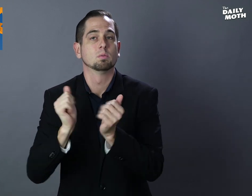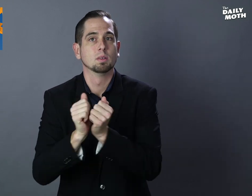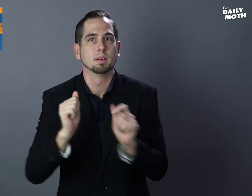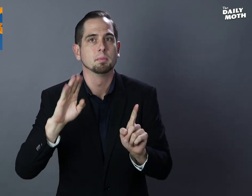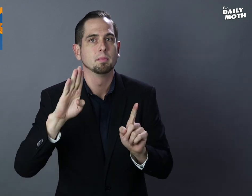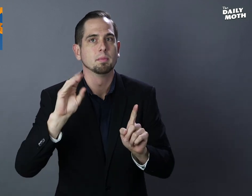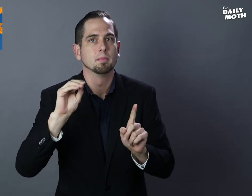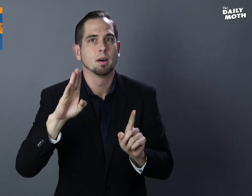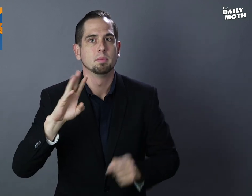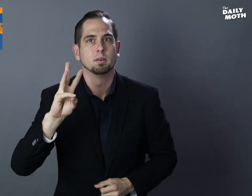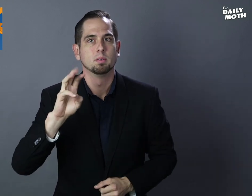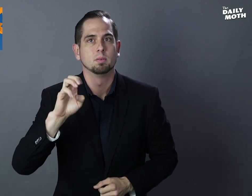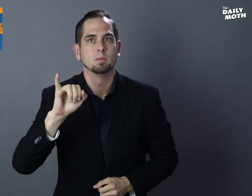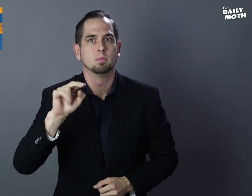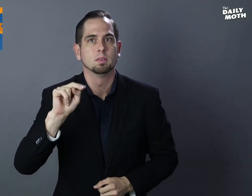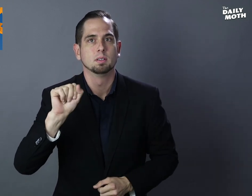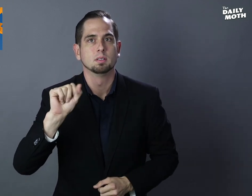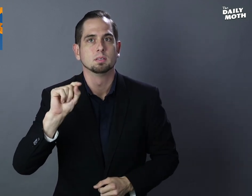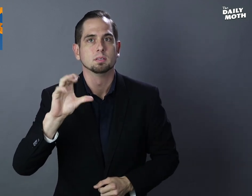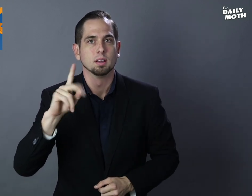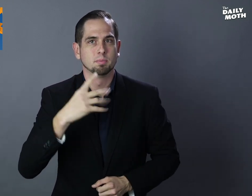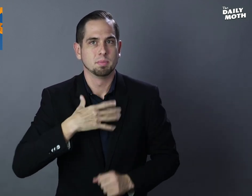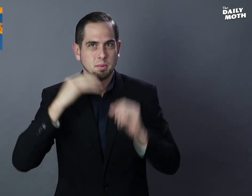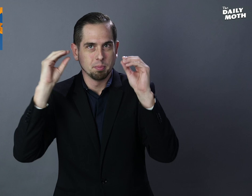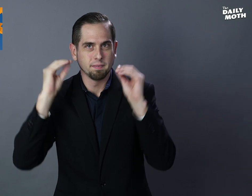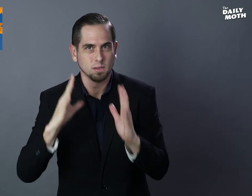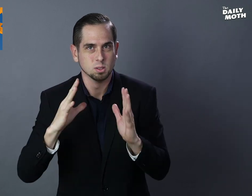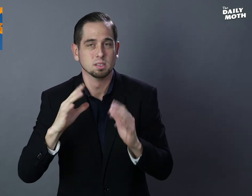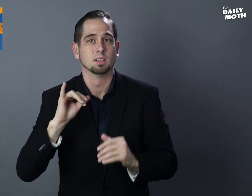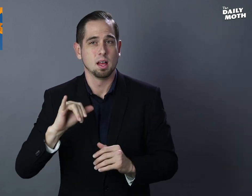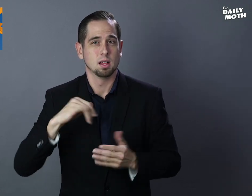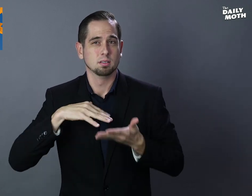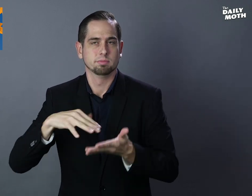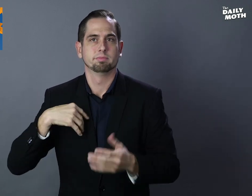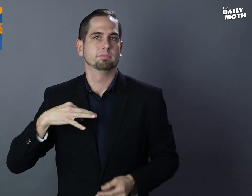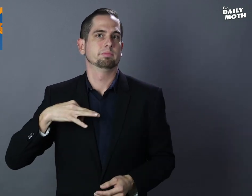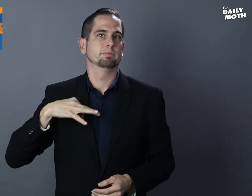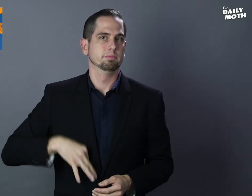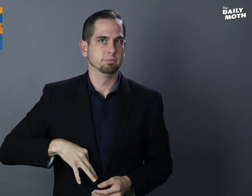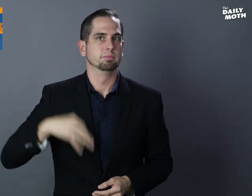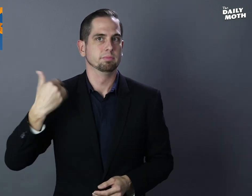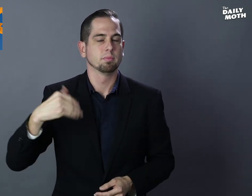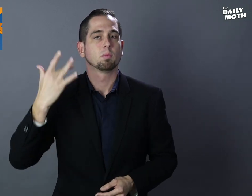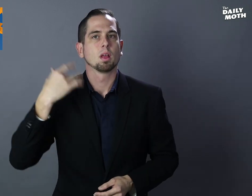Bob Weinstock as my professor and benefited greatly from it,